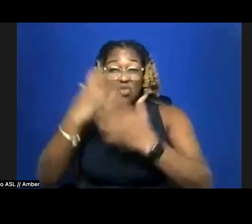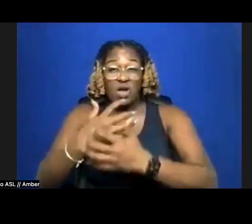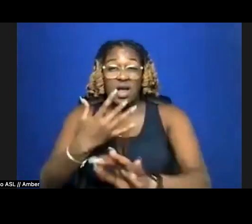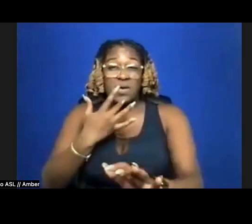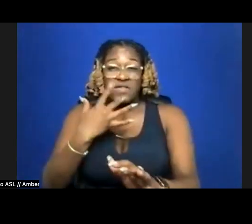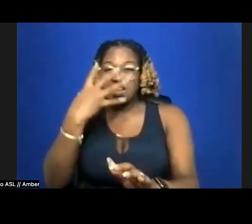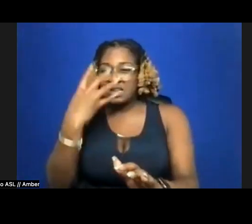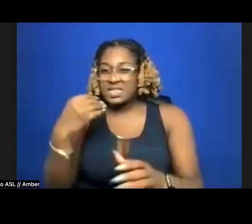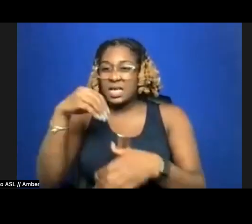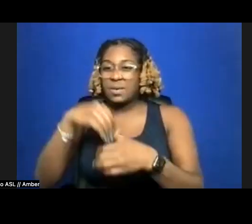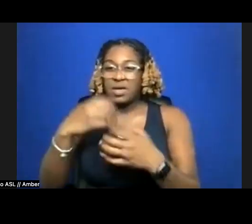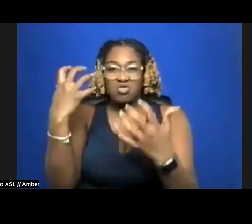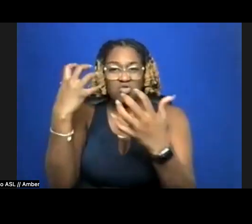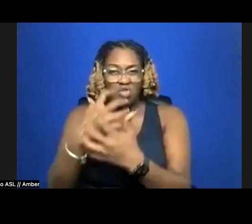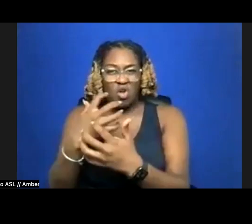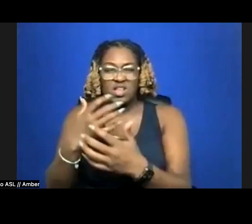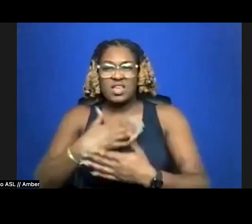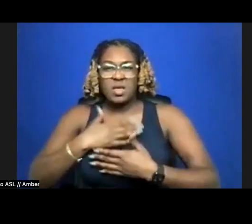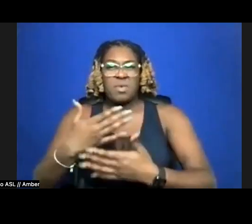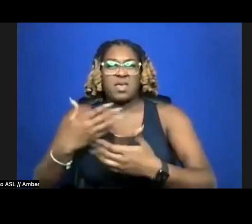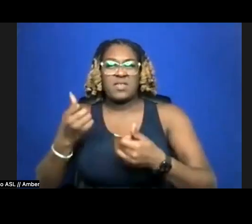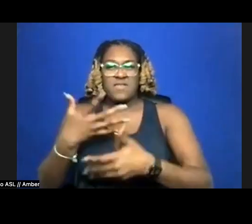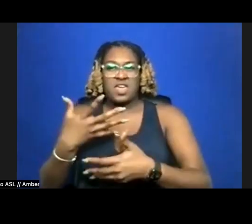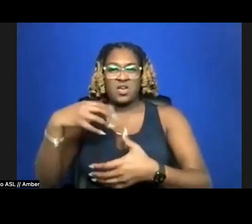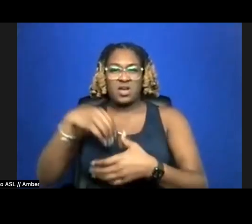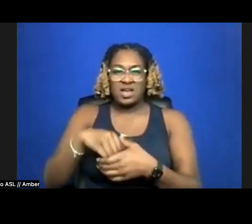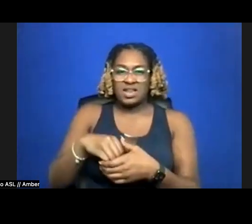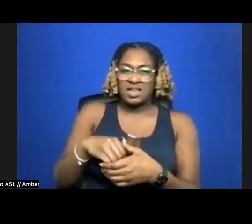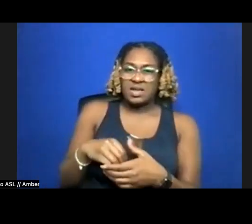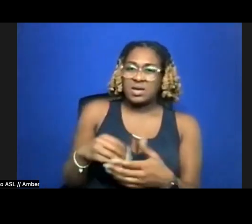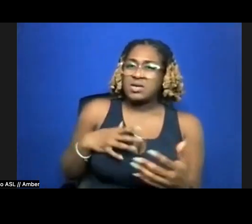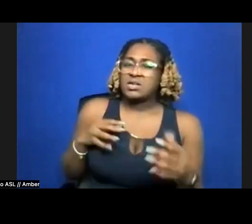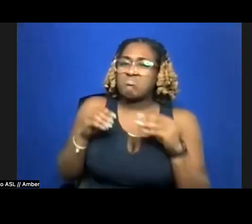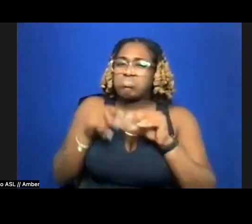than admit the fear pooling out my edges, spilling rivulets, faucets from my ears